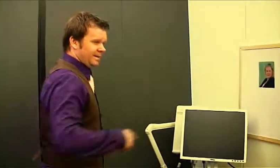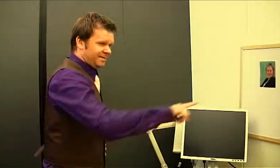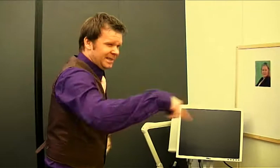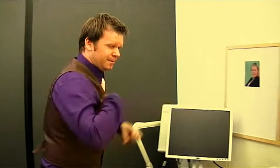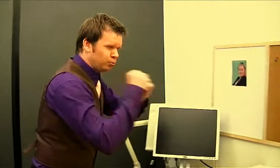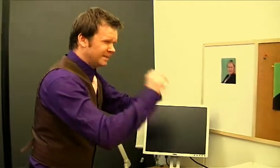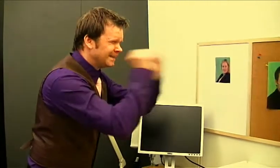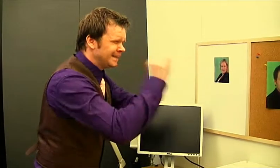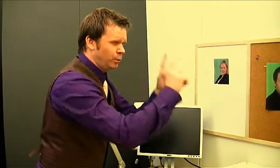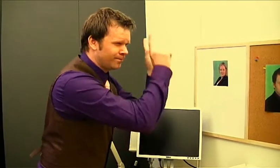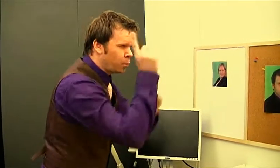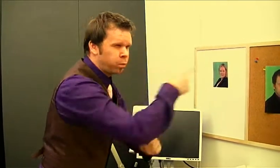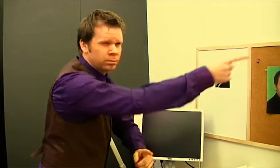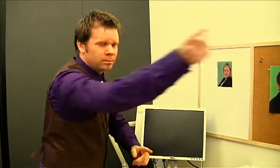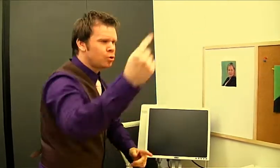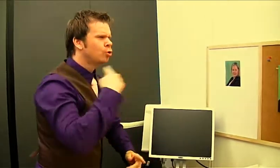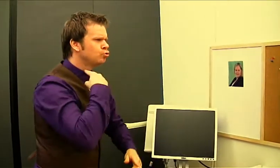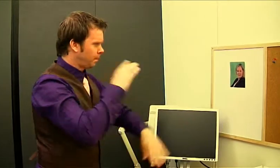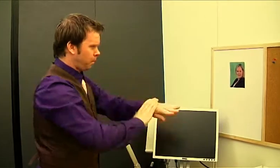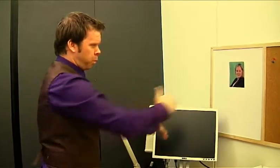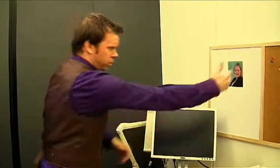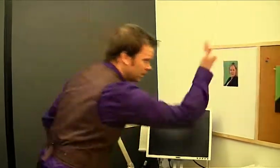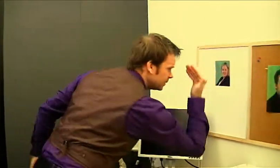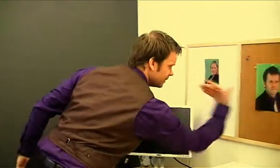How are we gonna get people to vote on this...